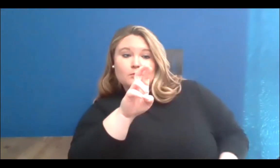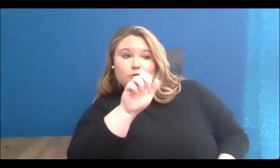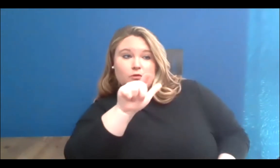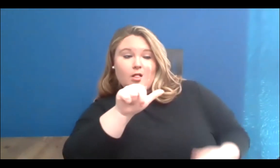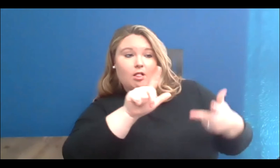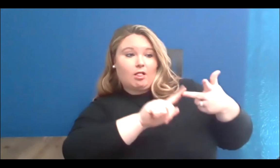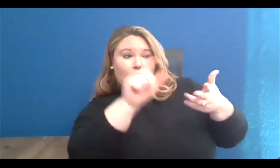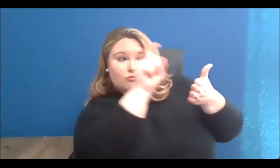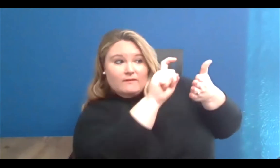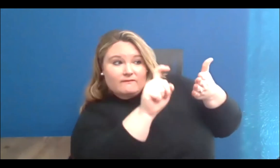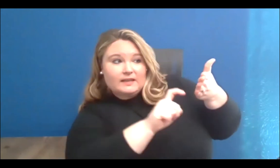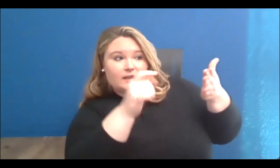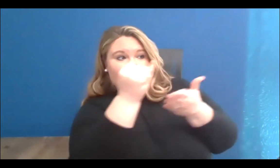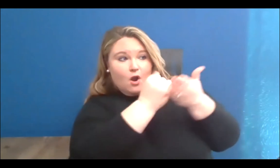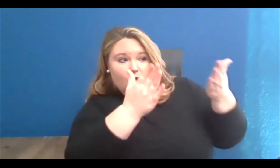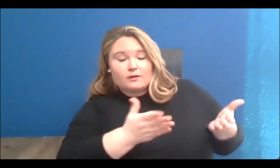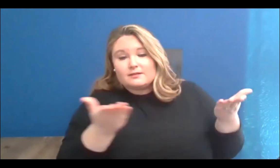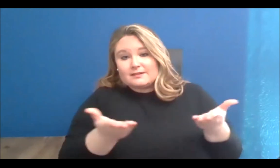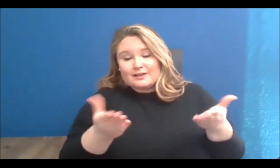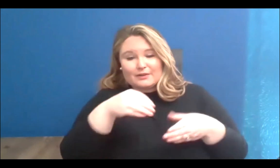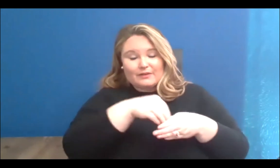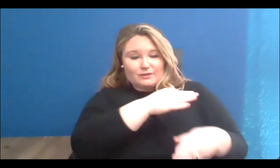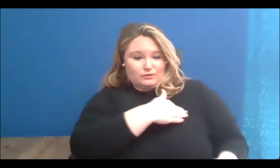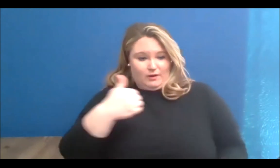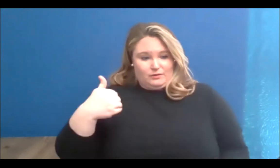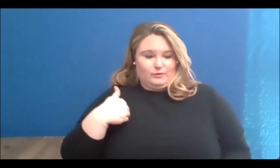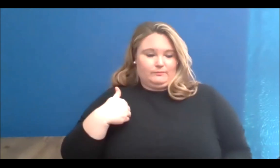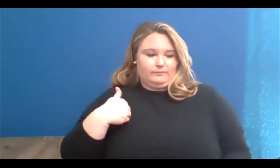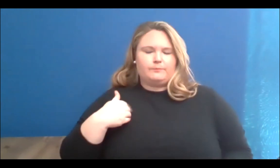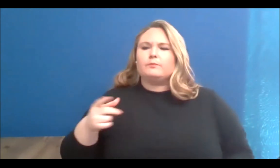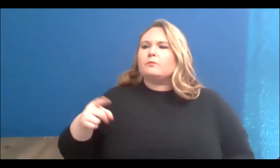StART programs and projects are rooted in a set of values that demonstrate